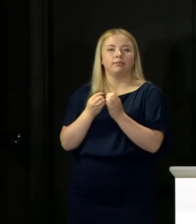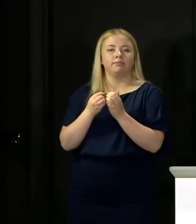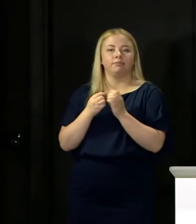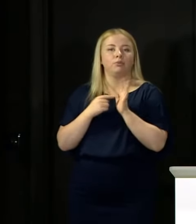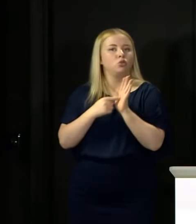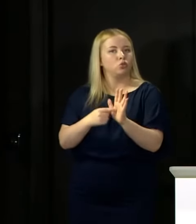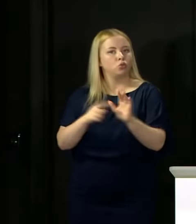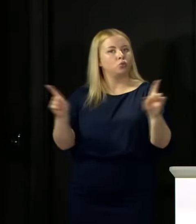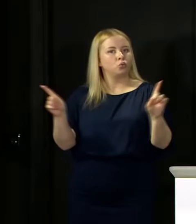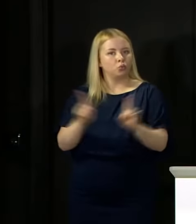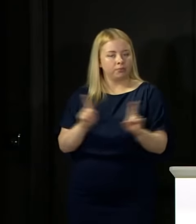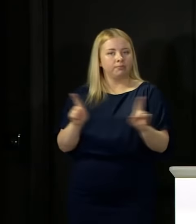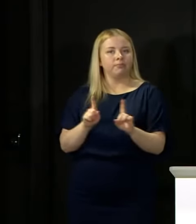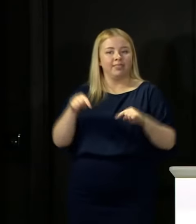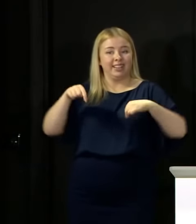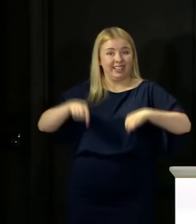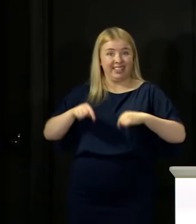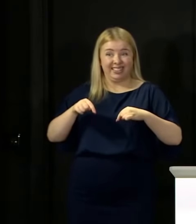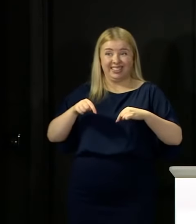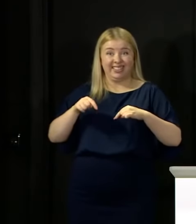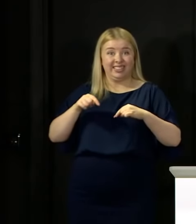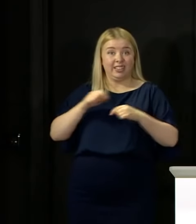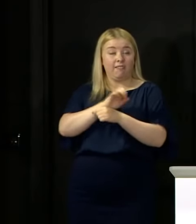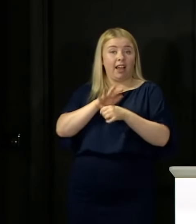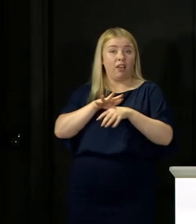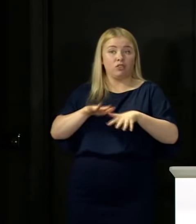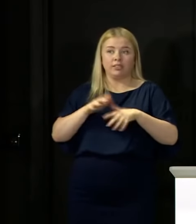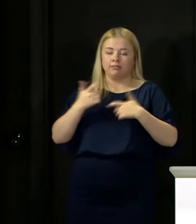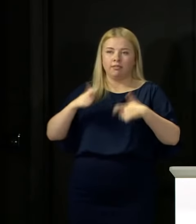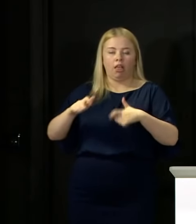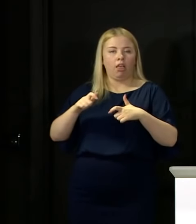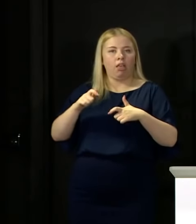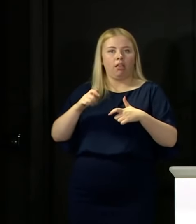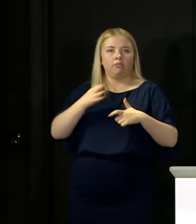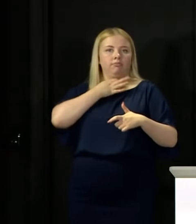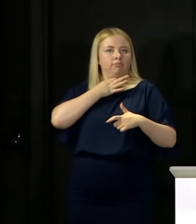which is that this virus is still a real threat and it is still out there.